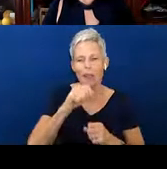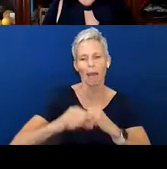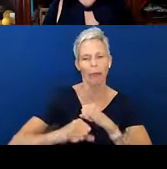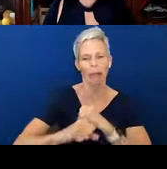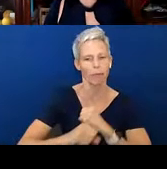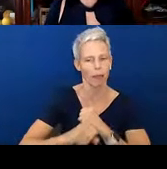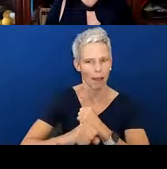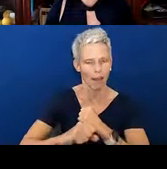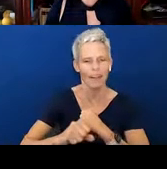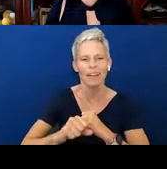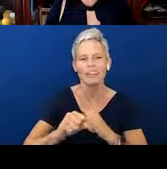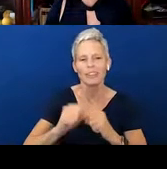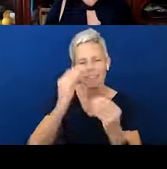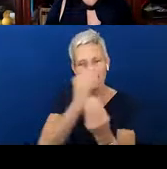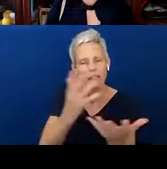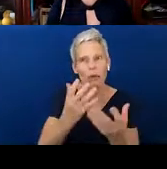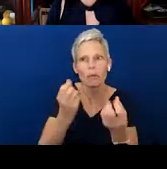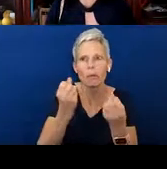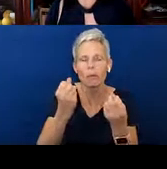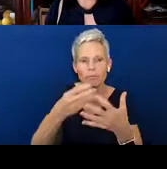that there are a lot of resources. Hands and Voices has been around